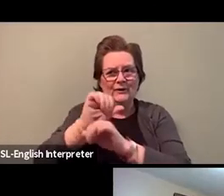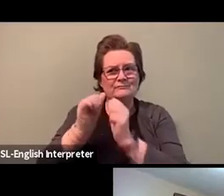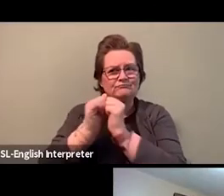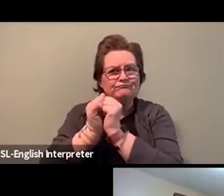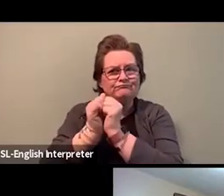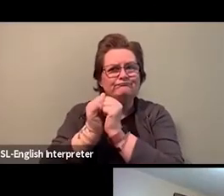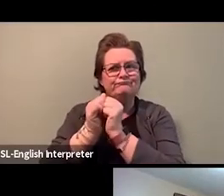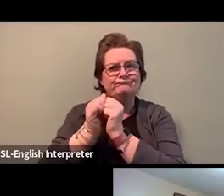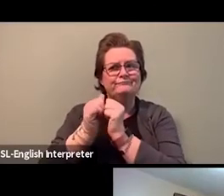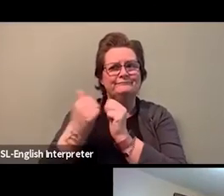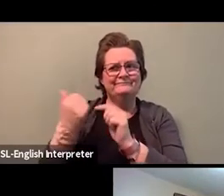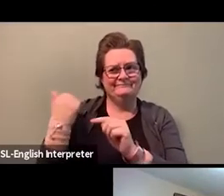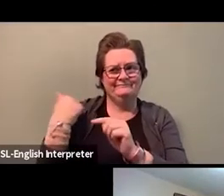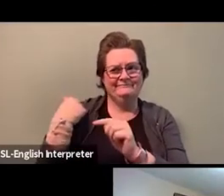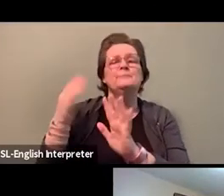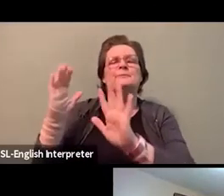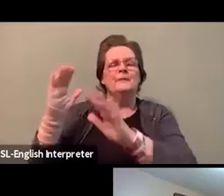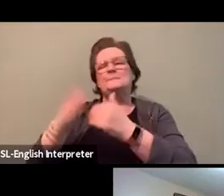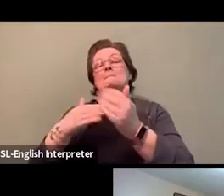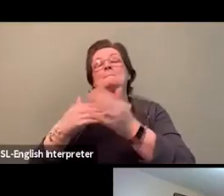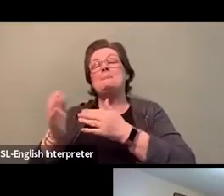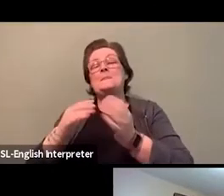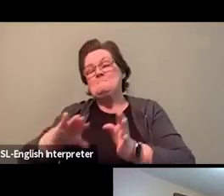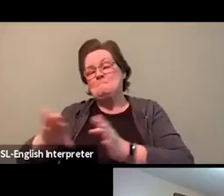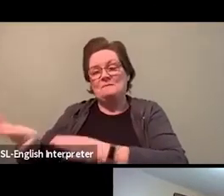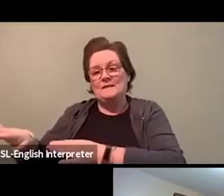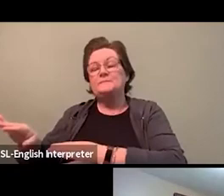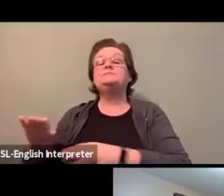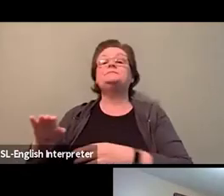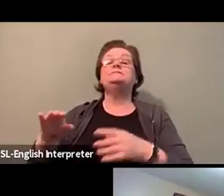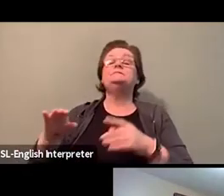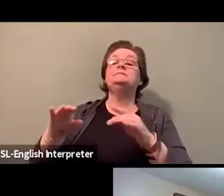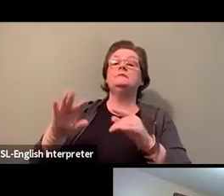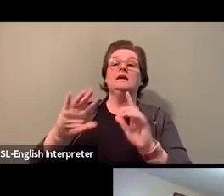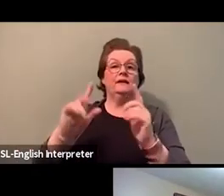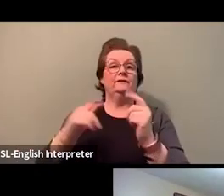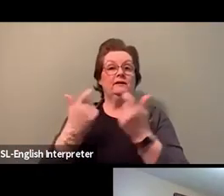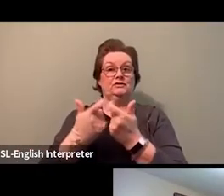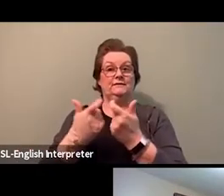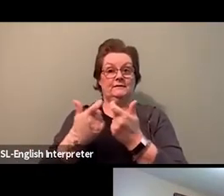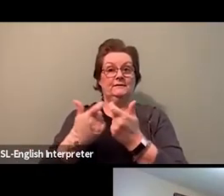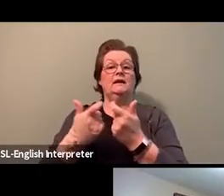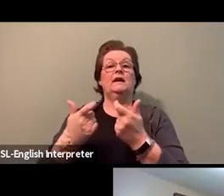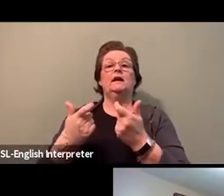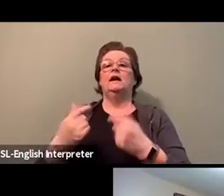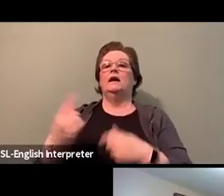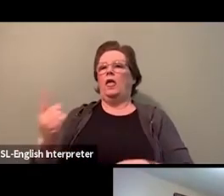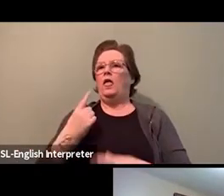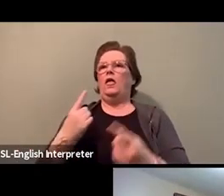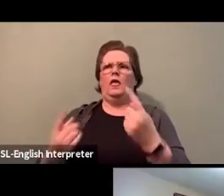At a convention for almost an hour, delegate after delegate, after delegate,